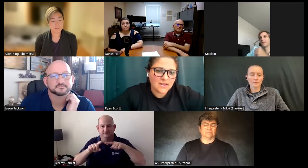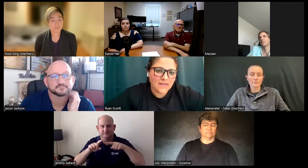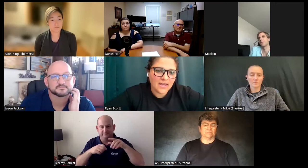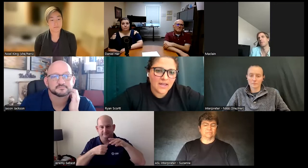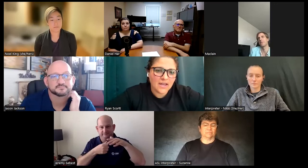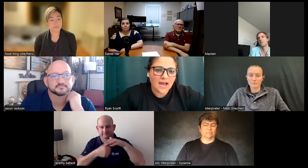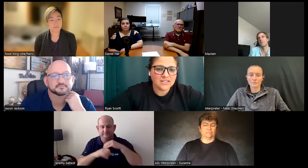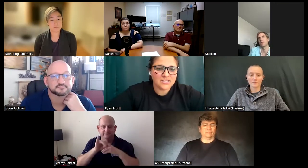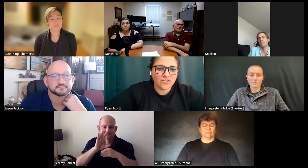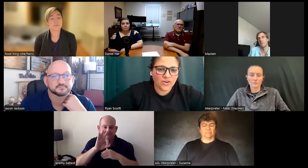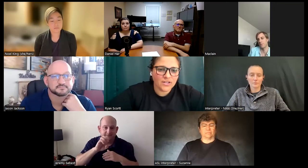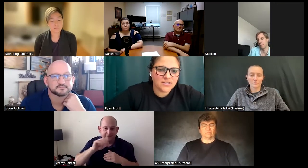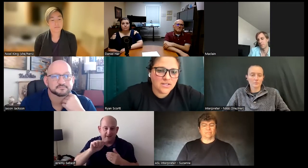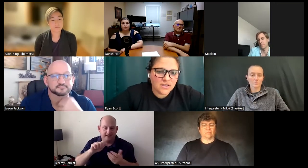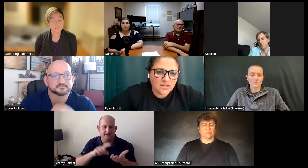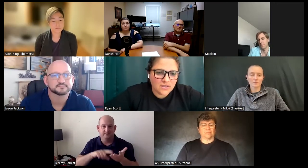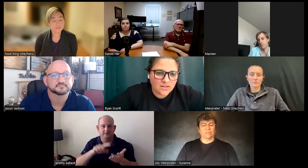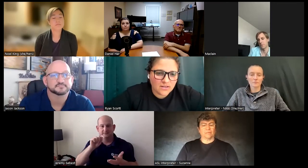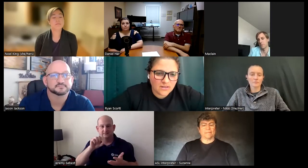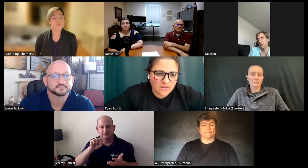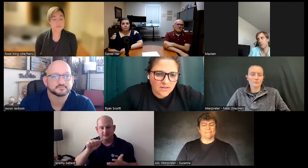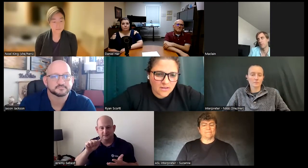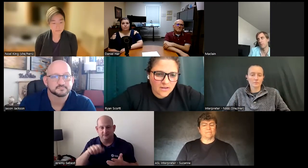they had different